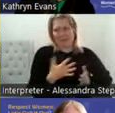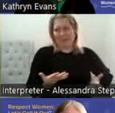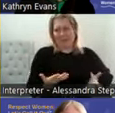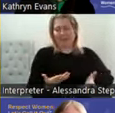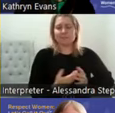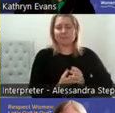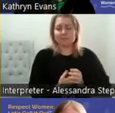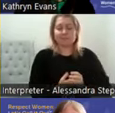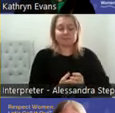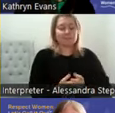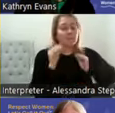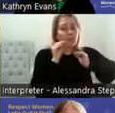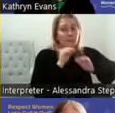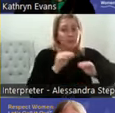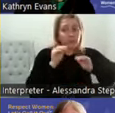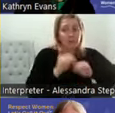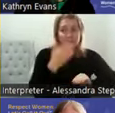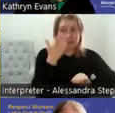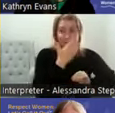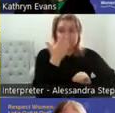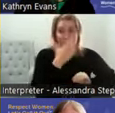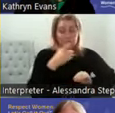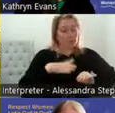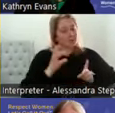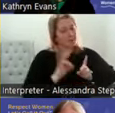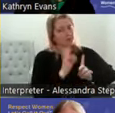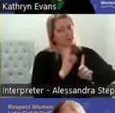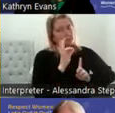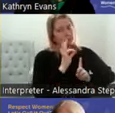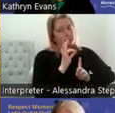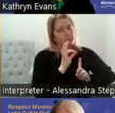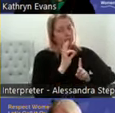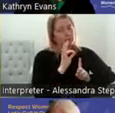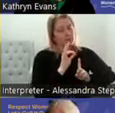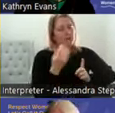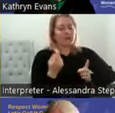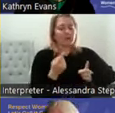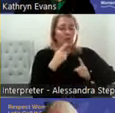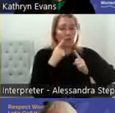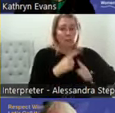Education in schools needs to improve. It was reported that you were always hearing